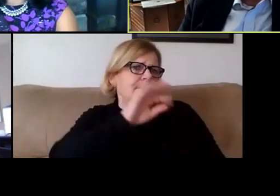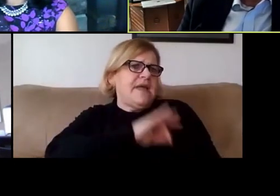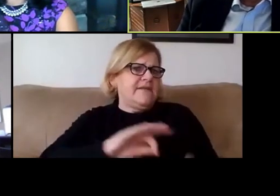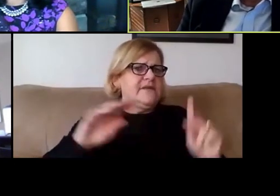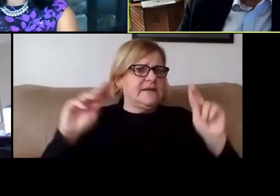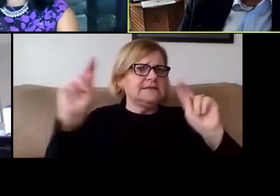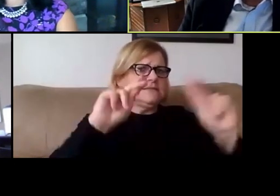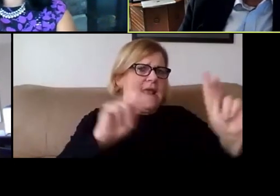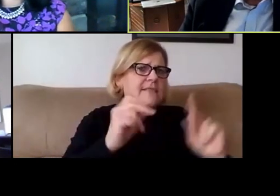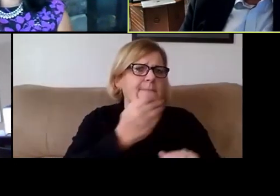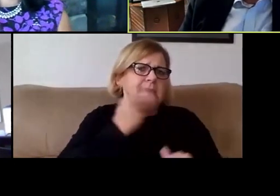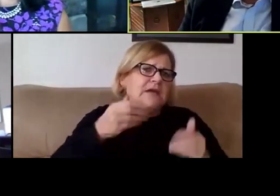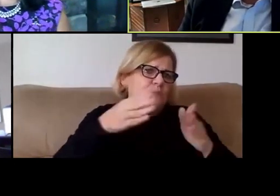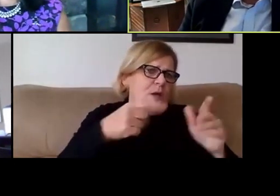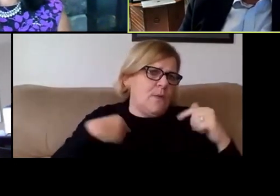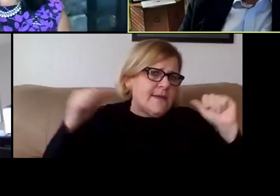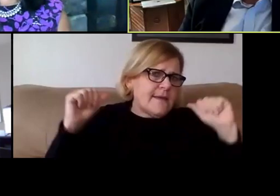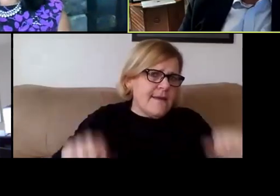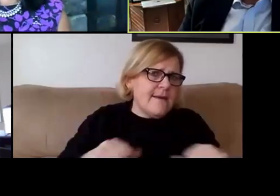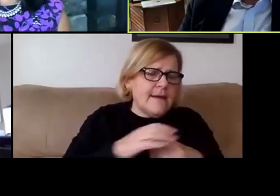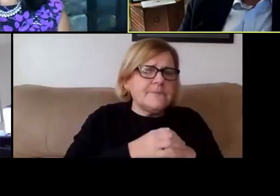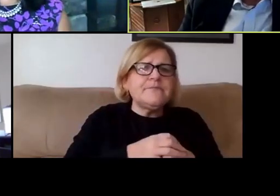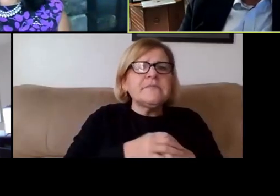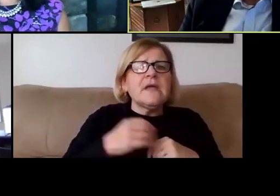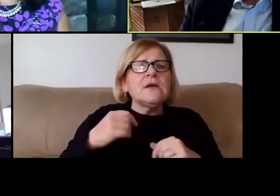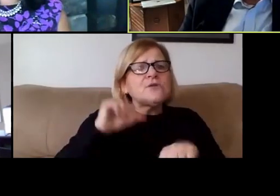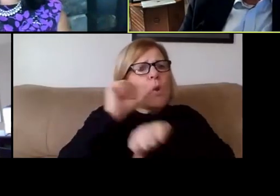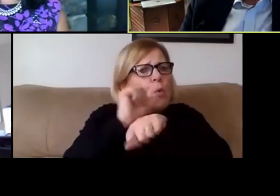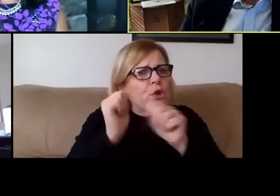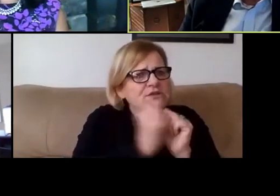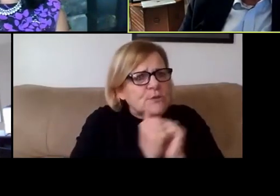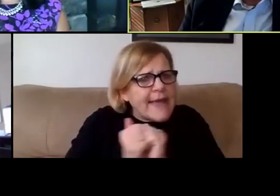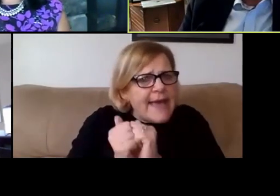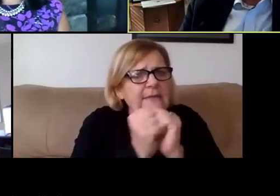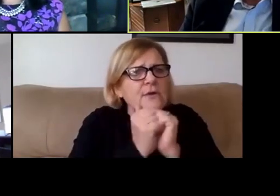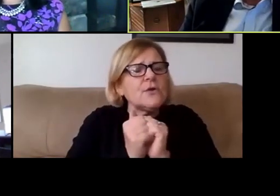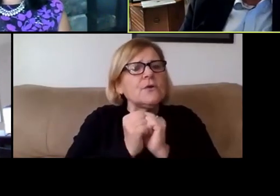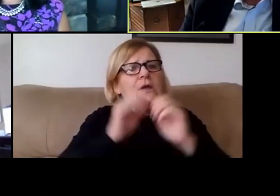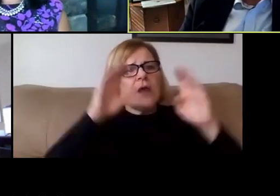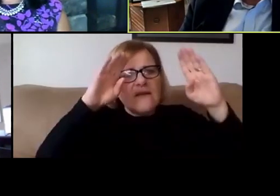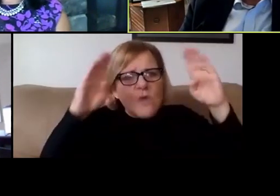the very best way we can. So working together, focusing on what we can do